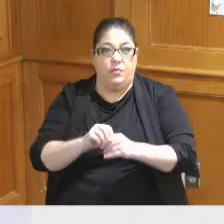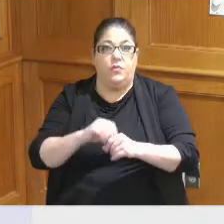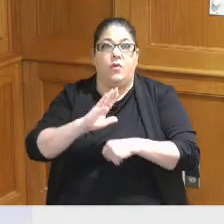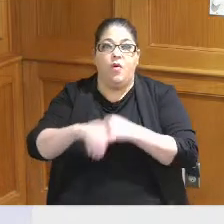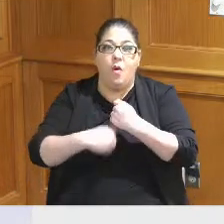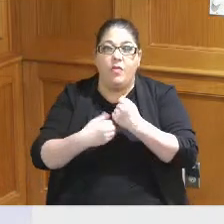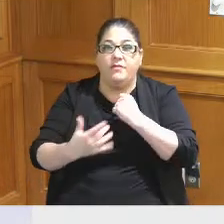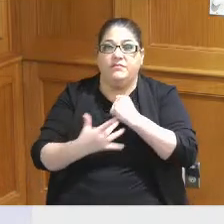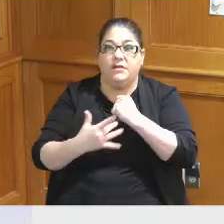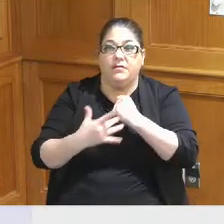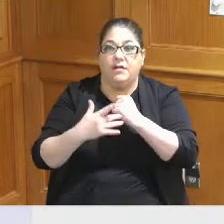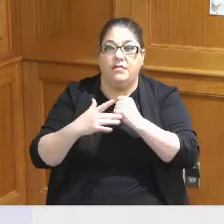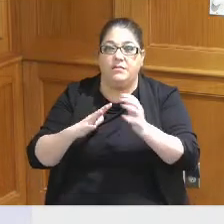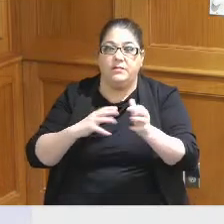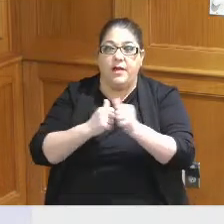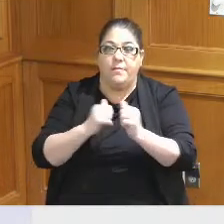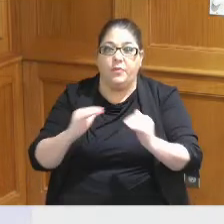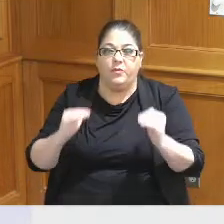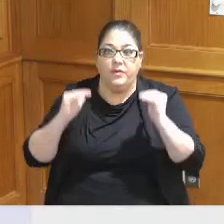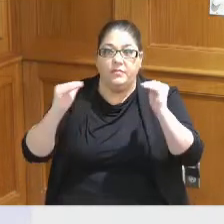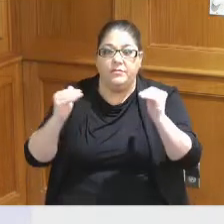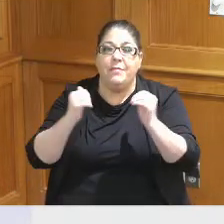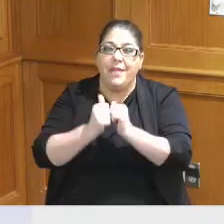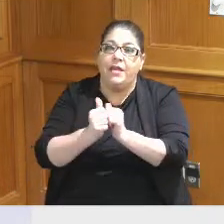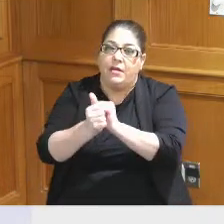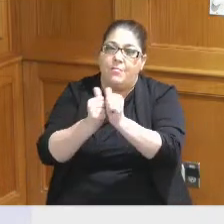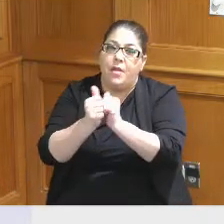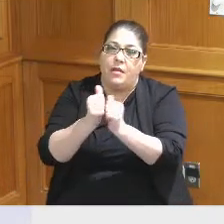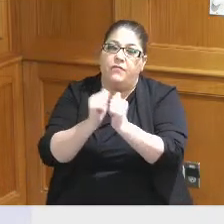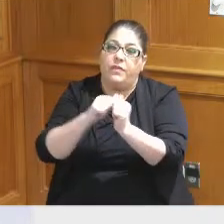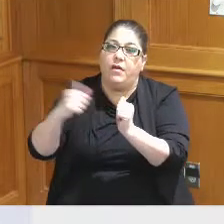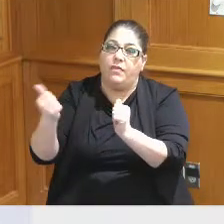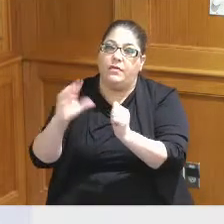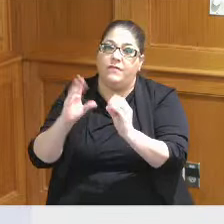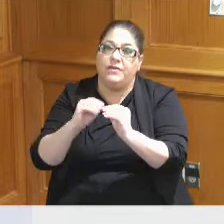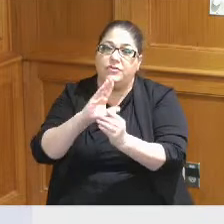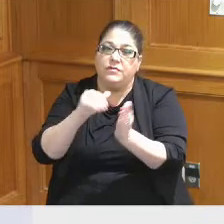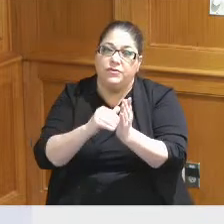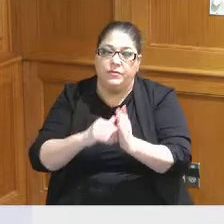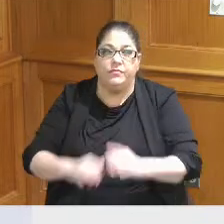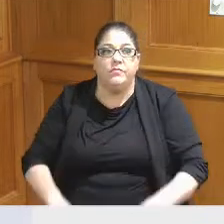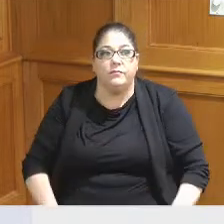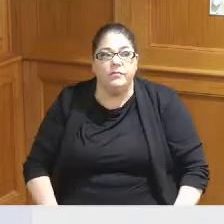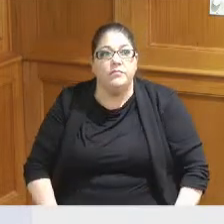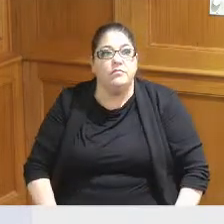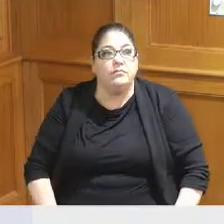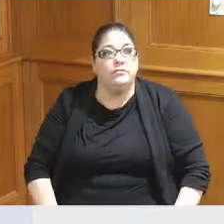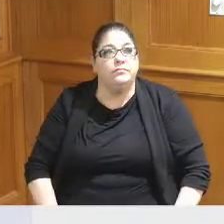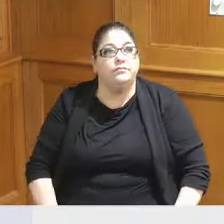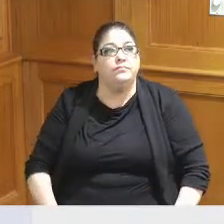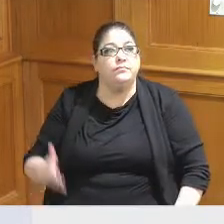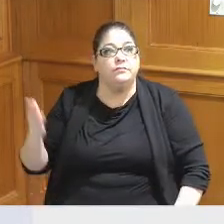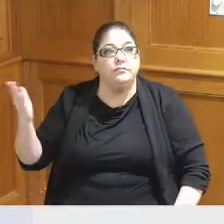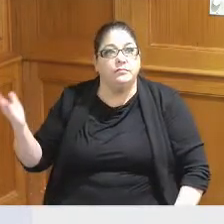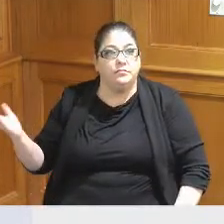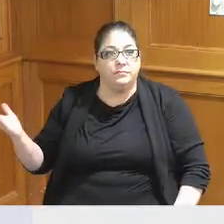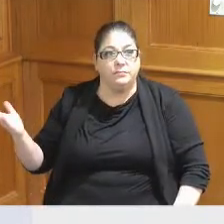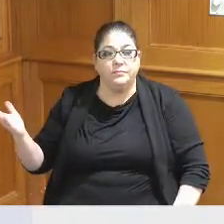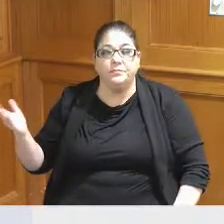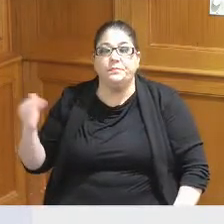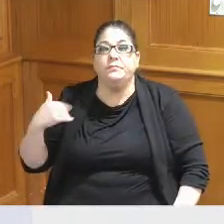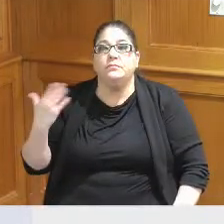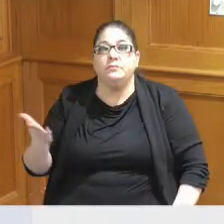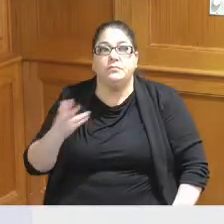upgrades that will make this a competitive space as well this again what I want to address is that